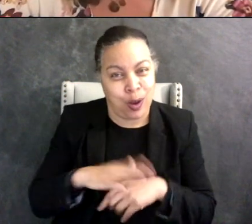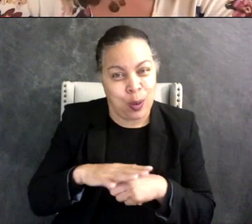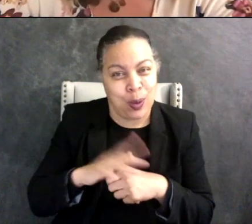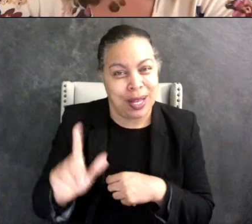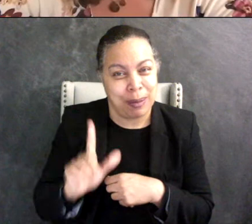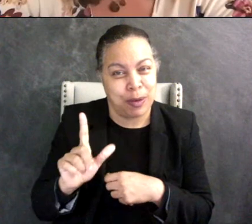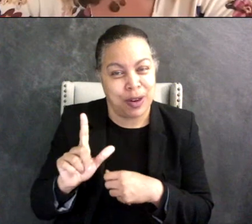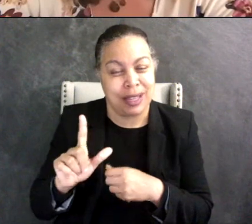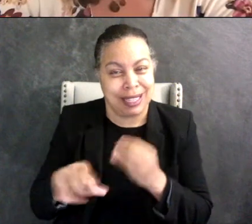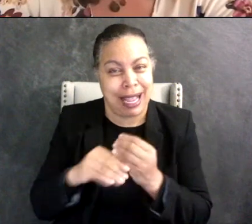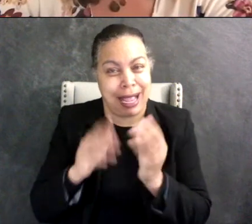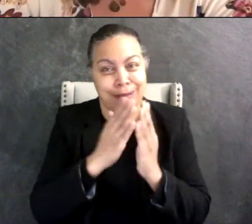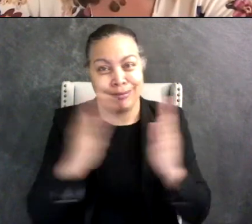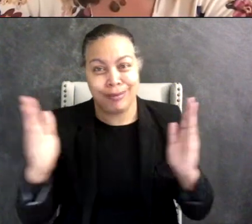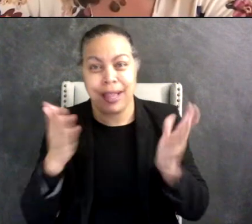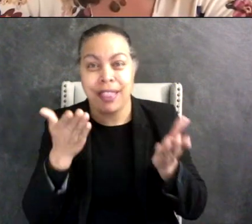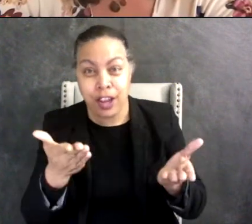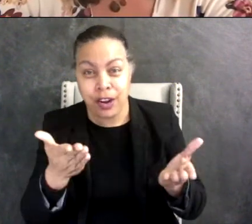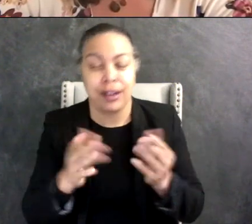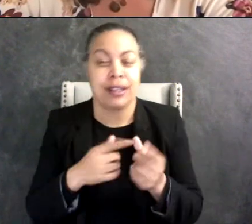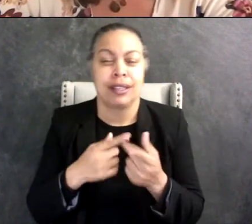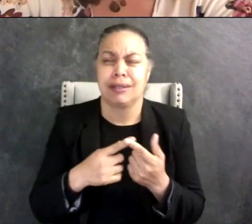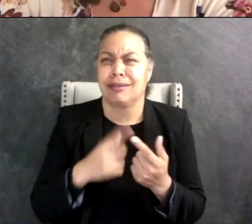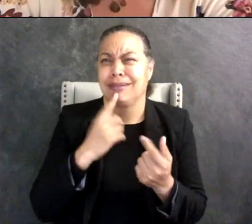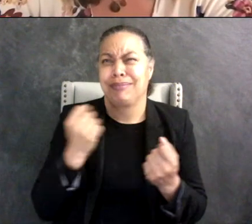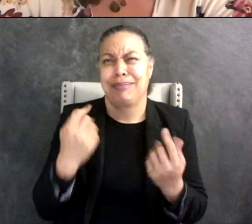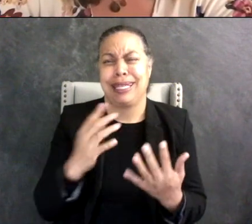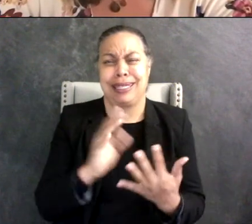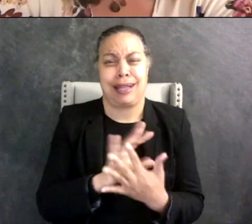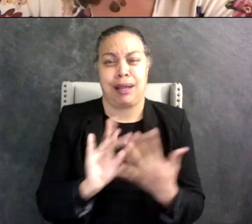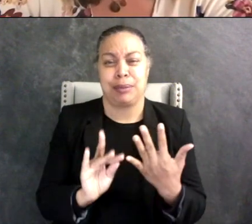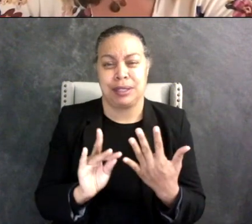just a lot of ways to do it, which i think is really cool because people can do it the way